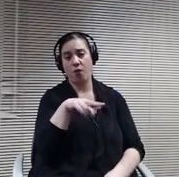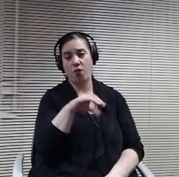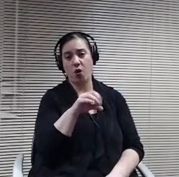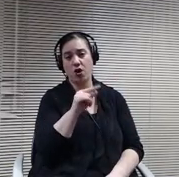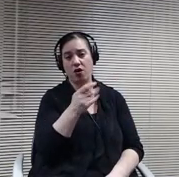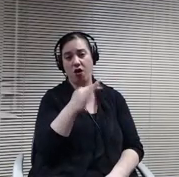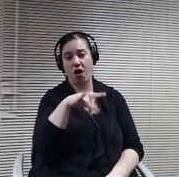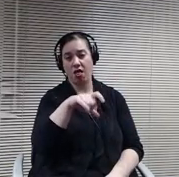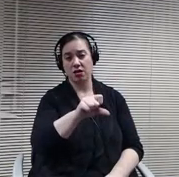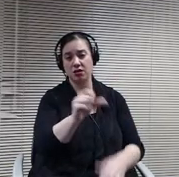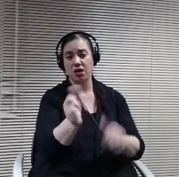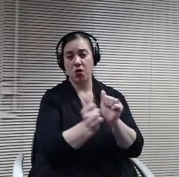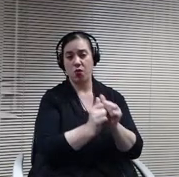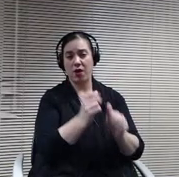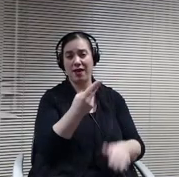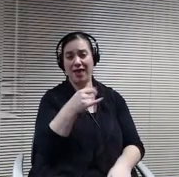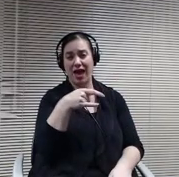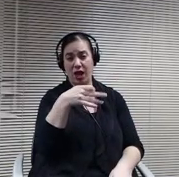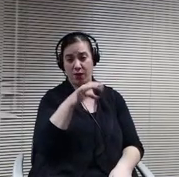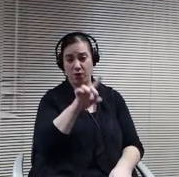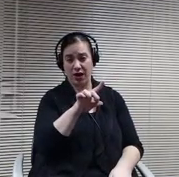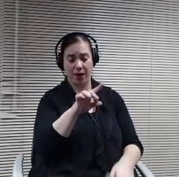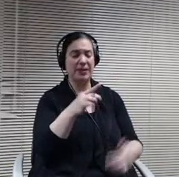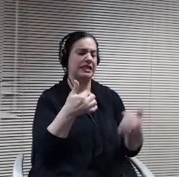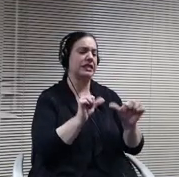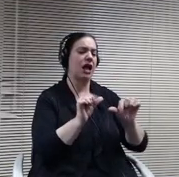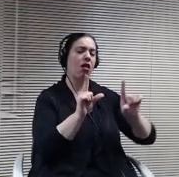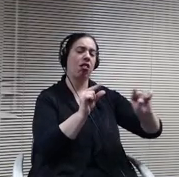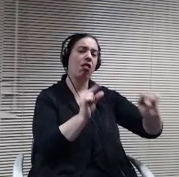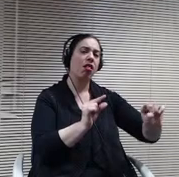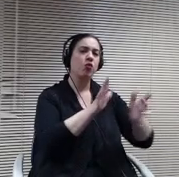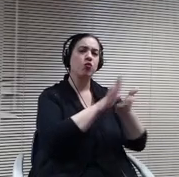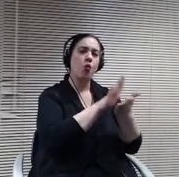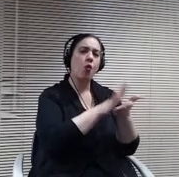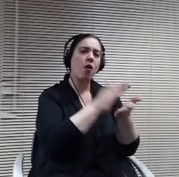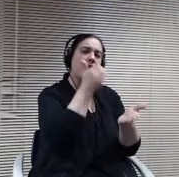every day and taking instruction every day that that week, and so